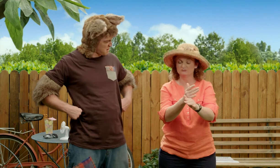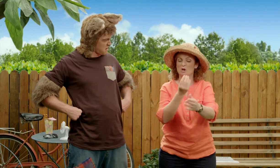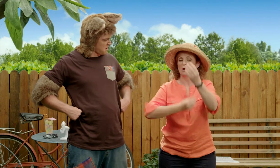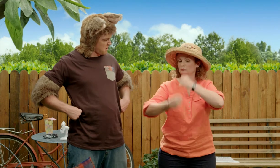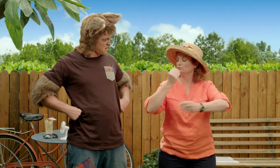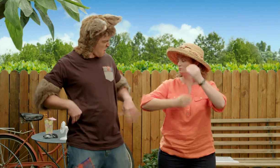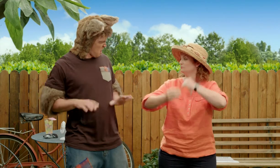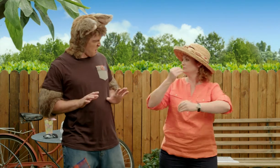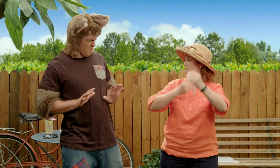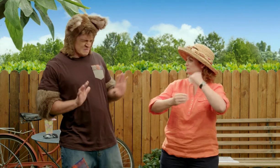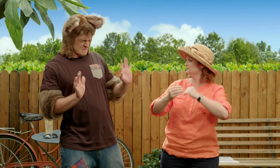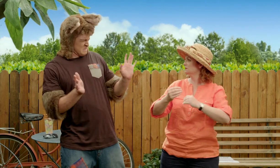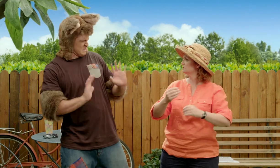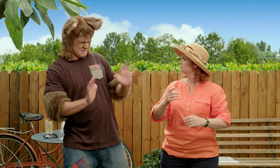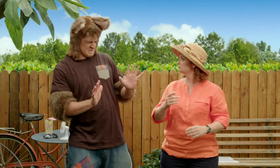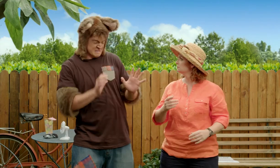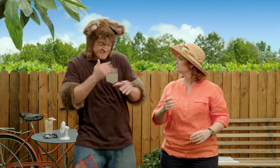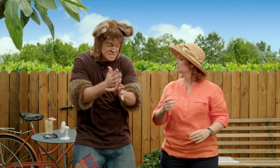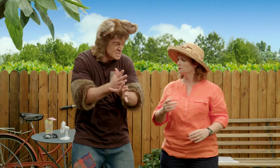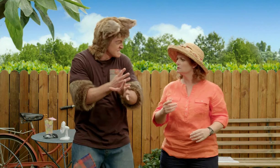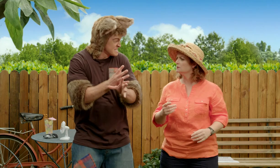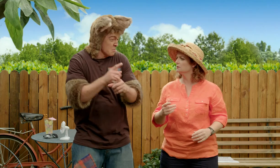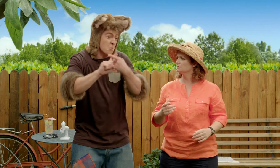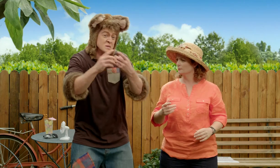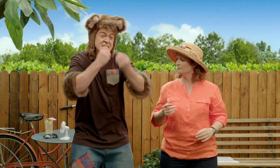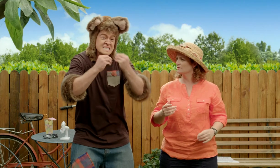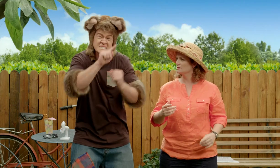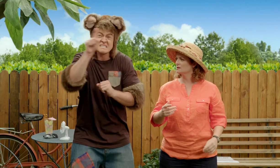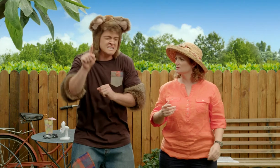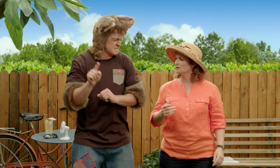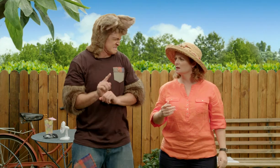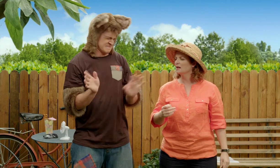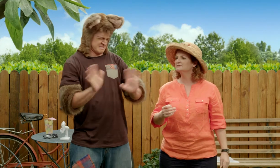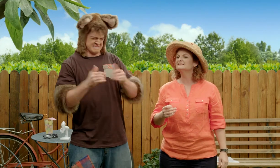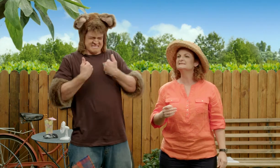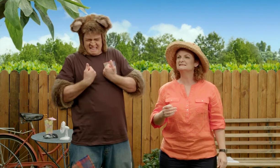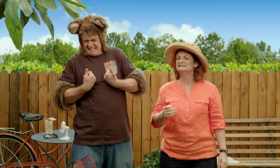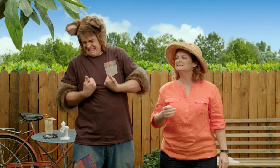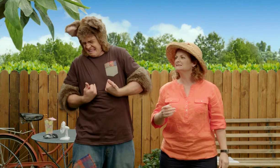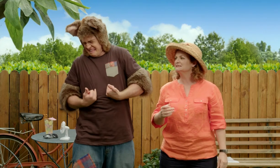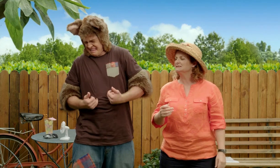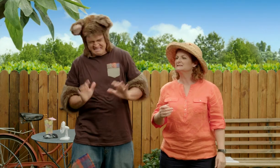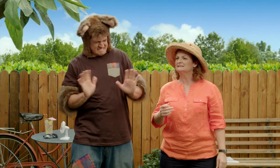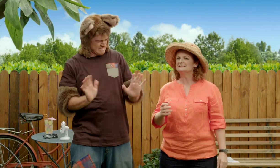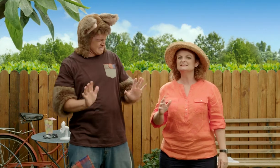and they like to eat what they catch. Ugh! Fish! Possums don't eat fish, ugh yuck!